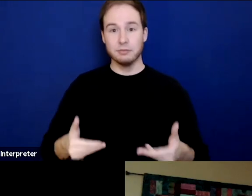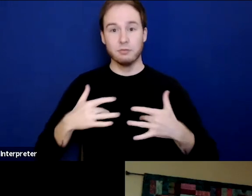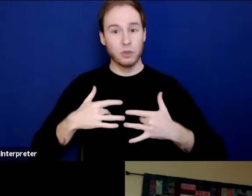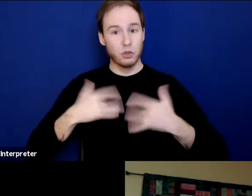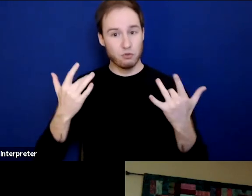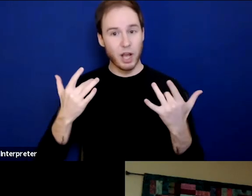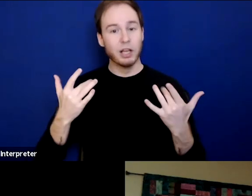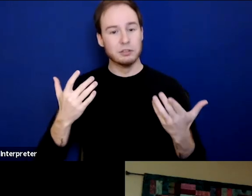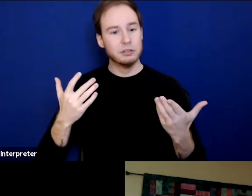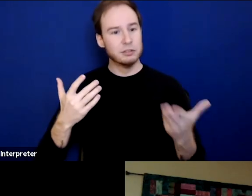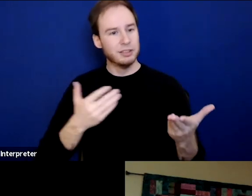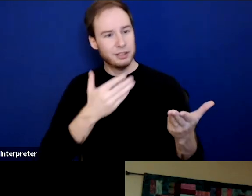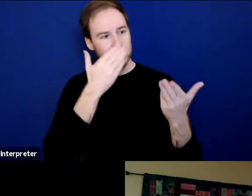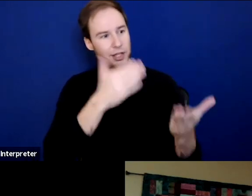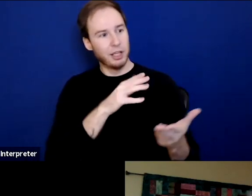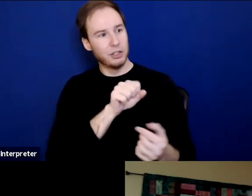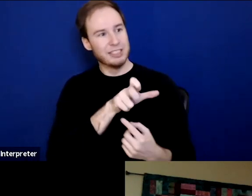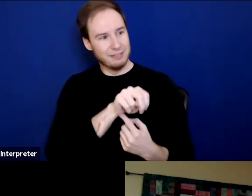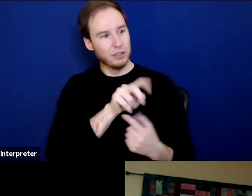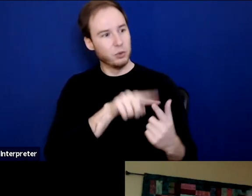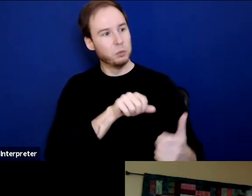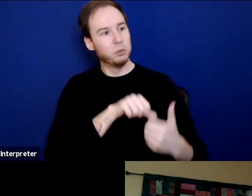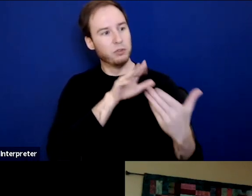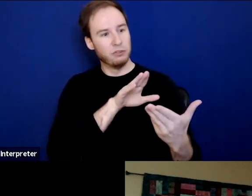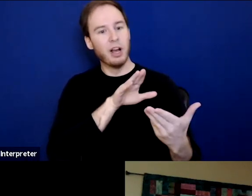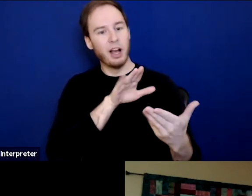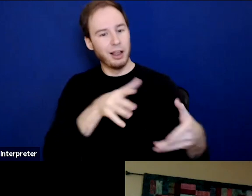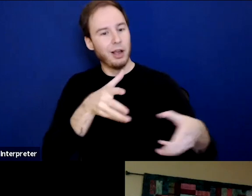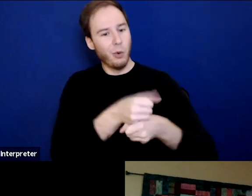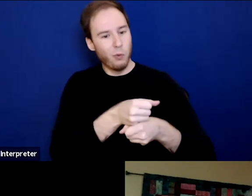Steven, wonderful job on providing an overview of a toolkit